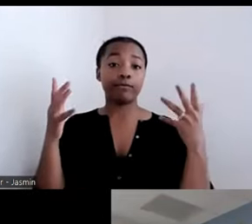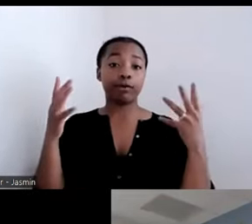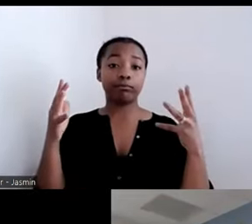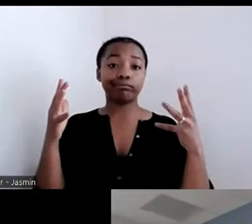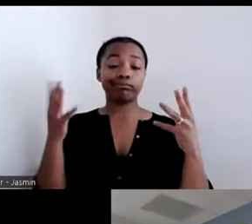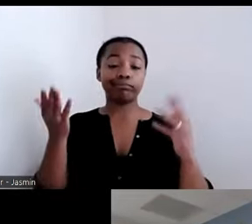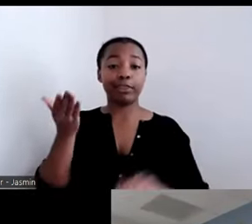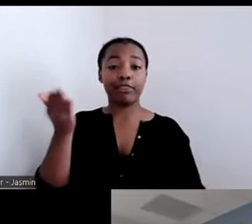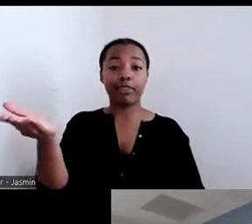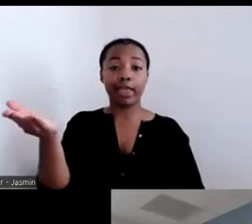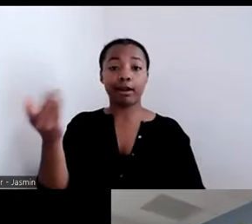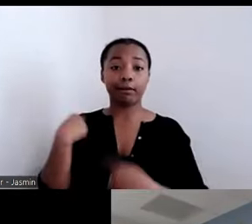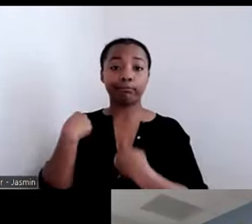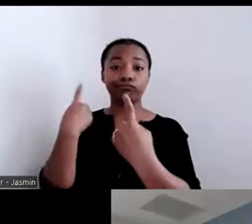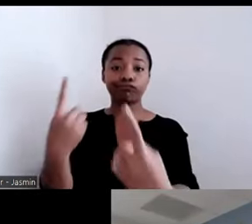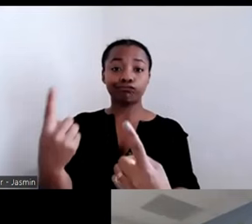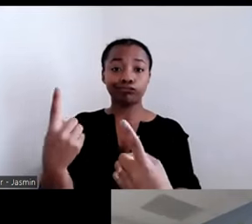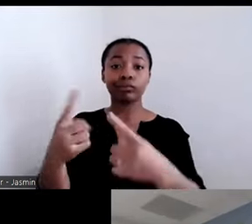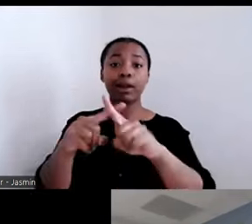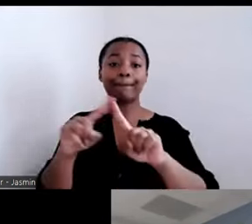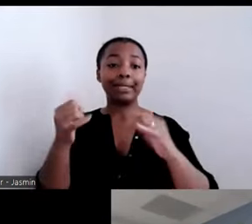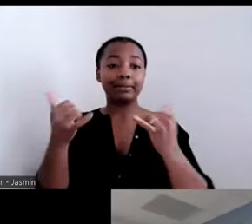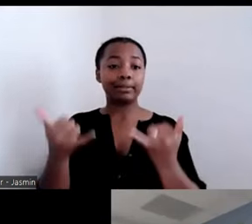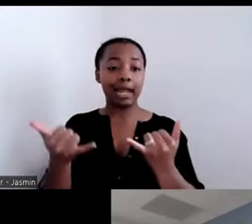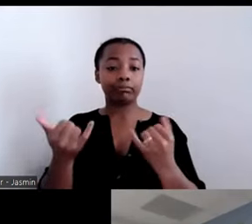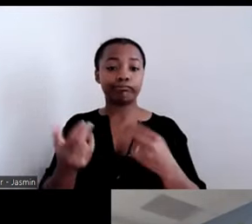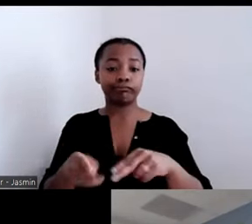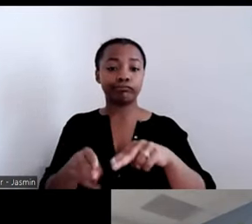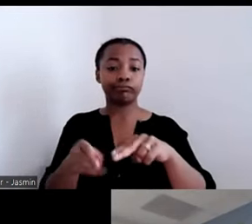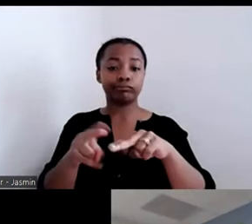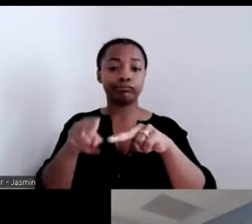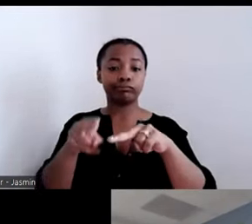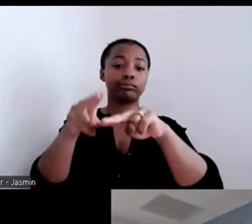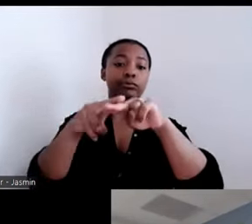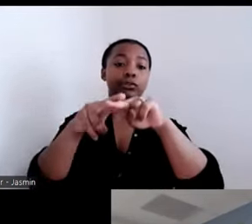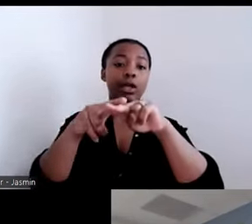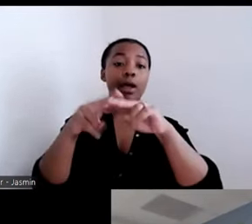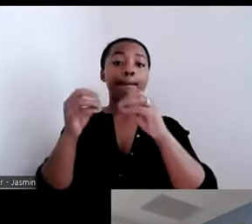opportunities and those things within Medicaid and where North Carolina has made